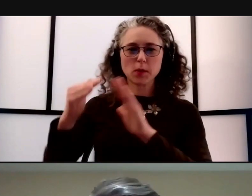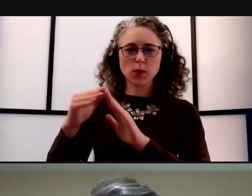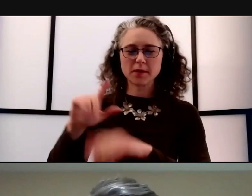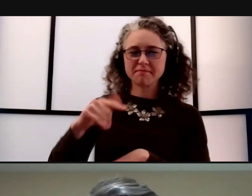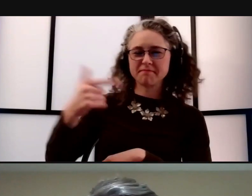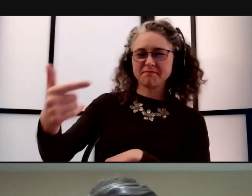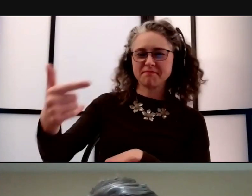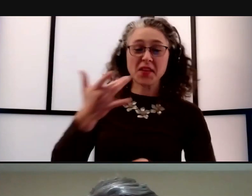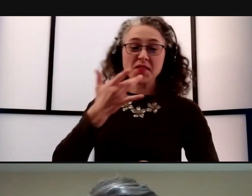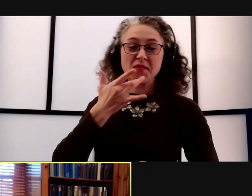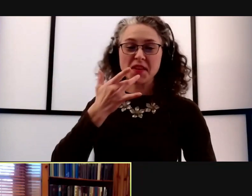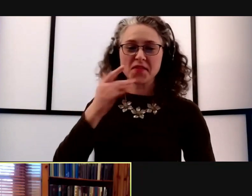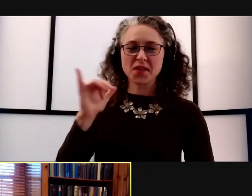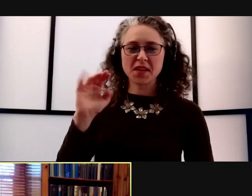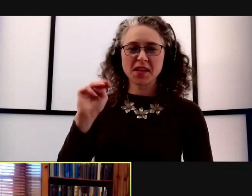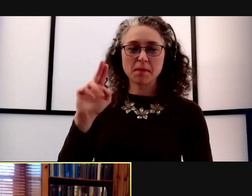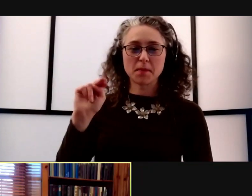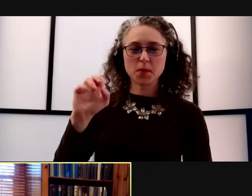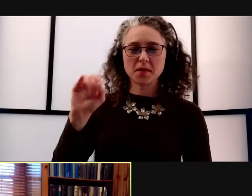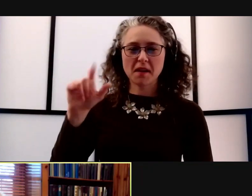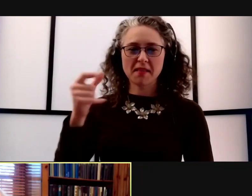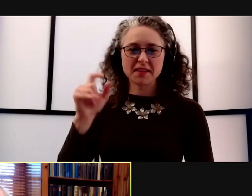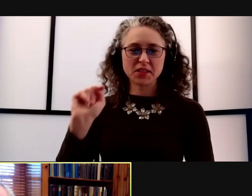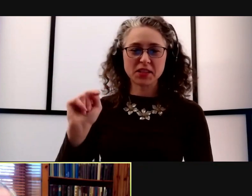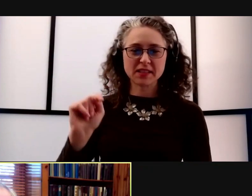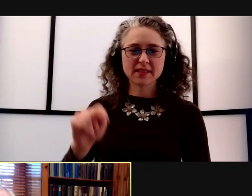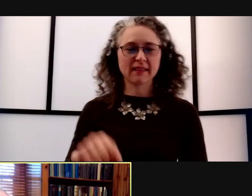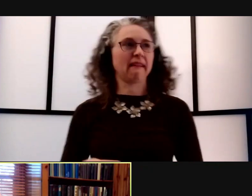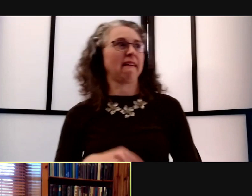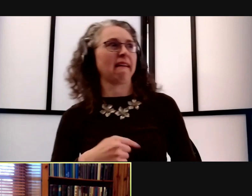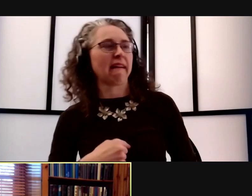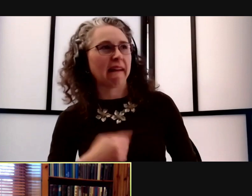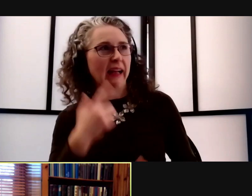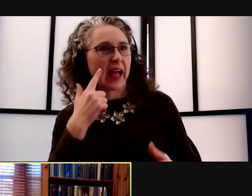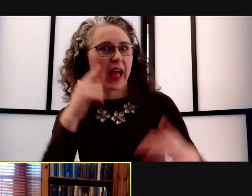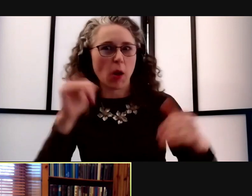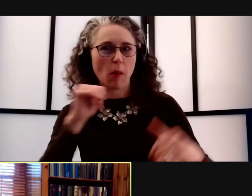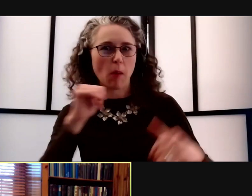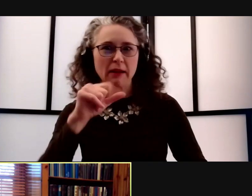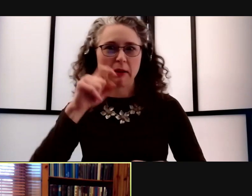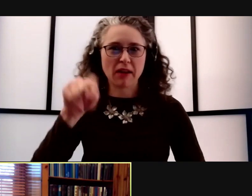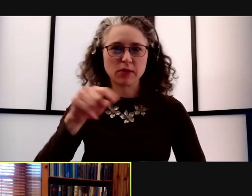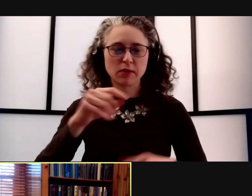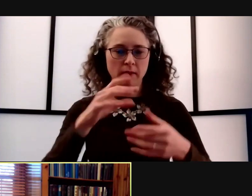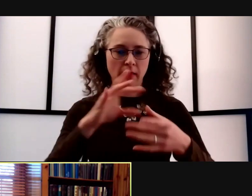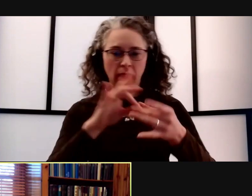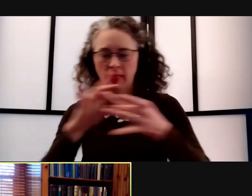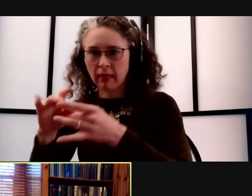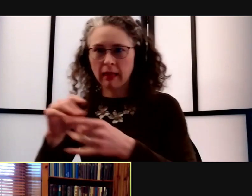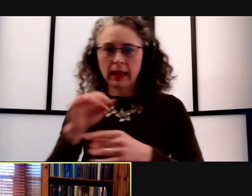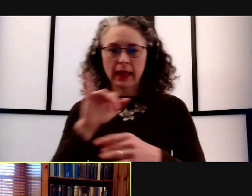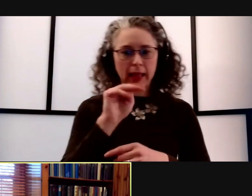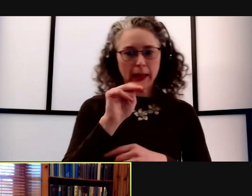I'm sure, I'm hoping I don't have to say that every time I speak of unity in the M community, forget it, there's no way I'll be able to say that.